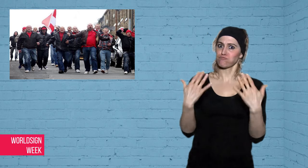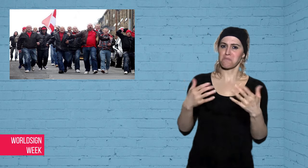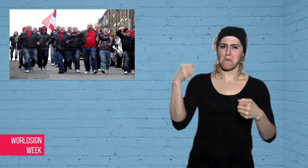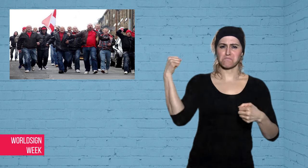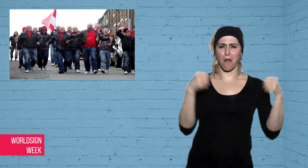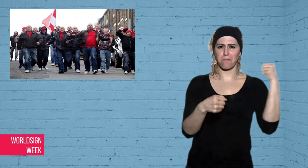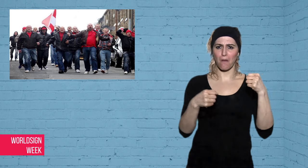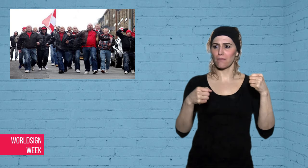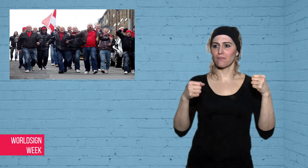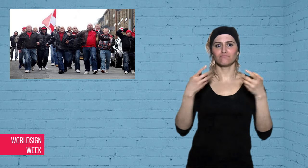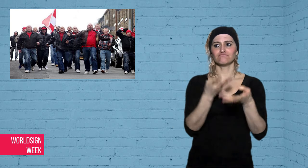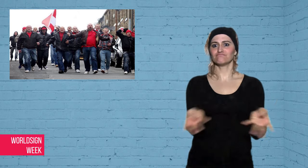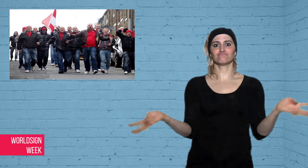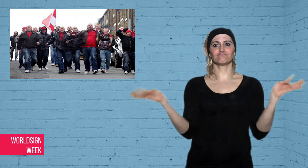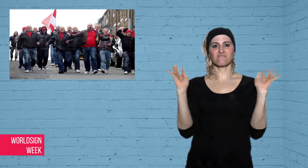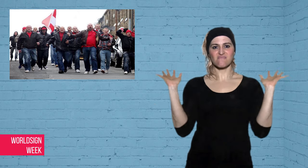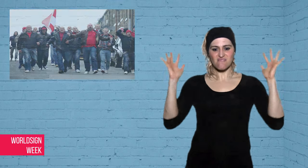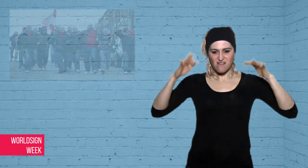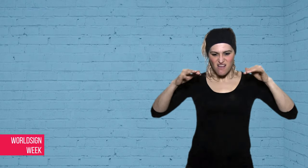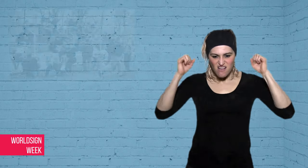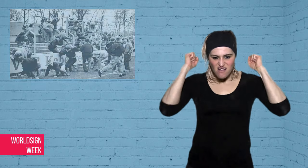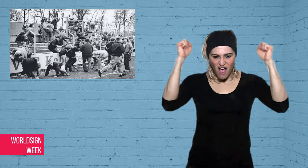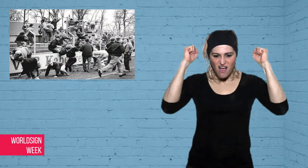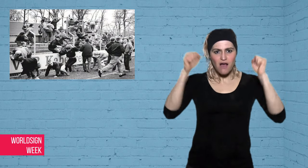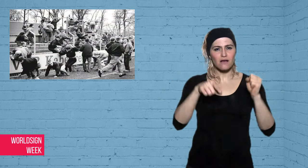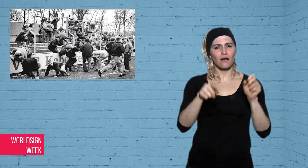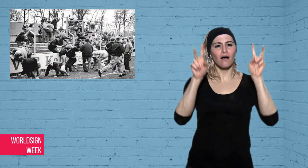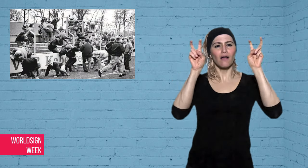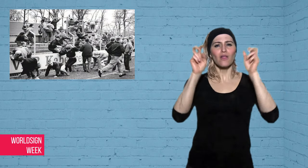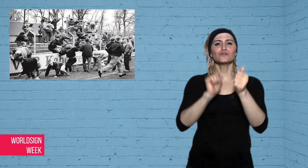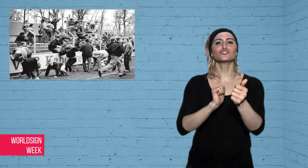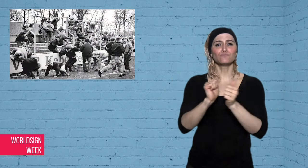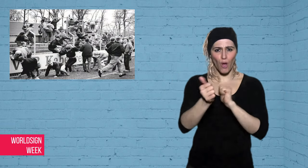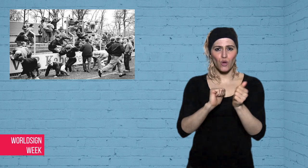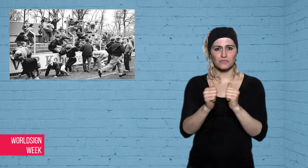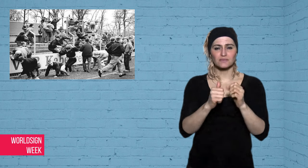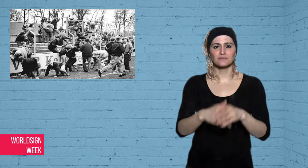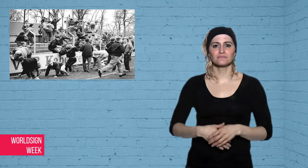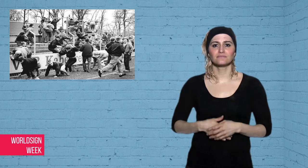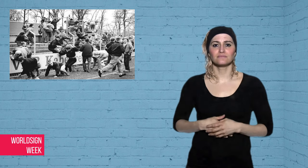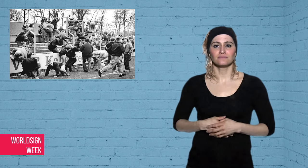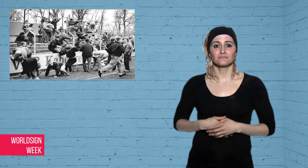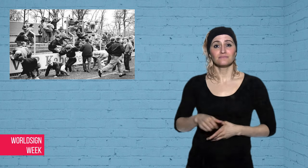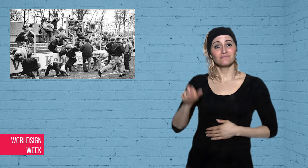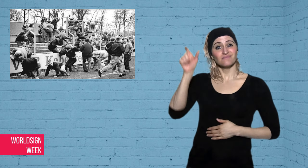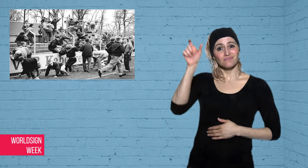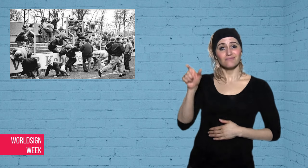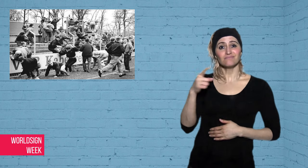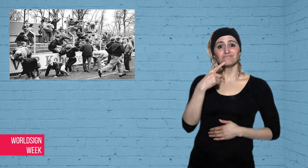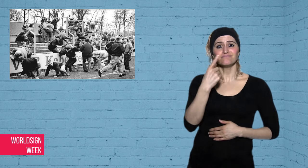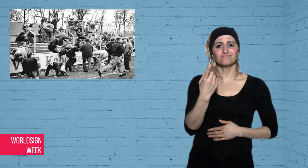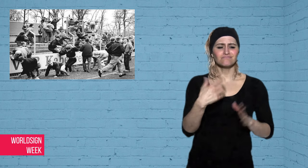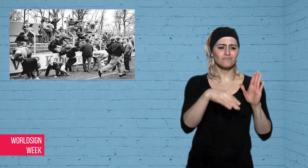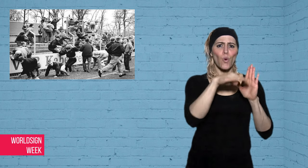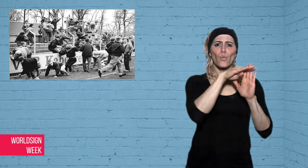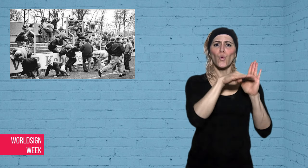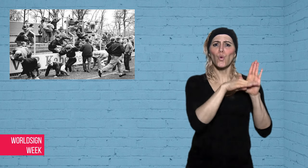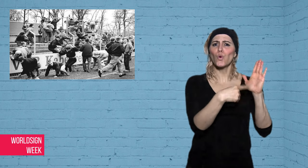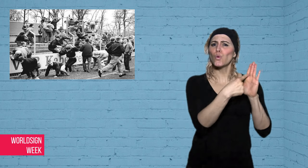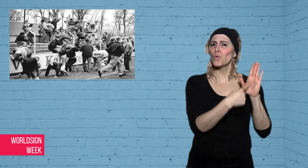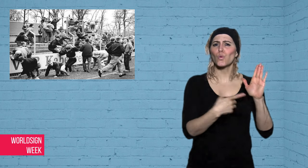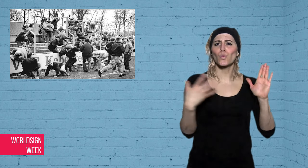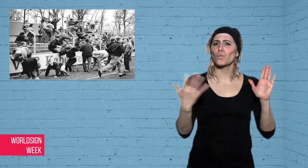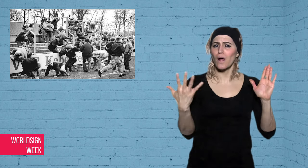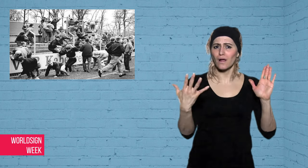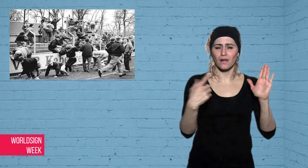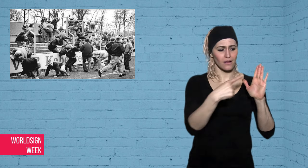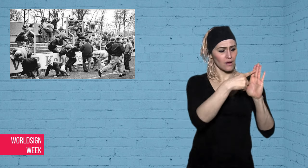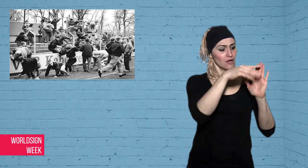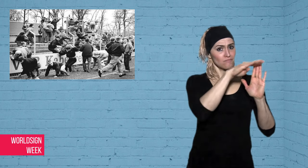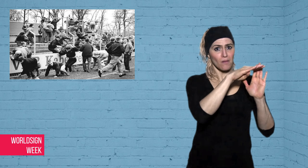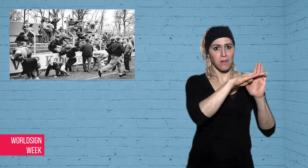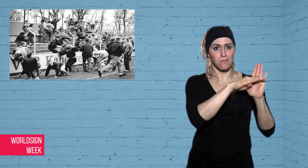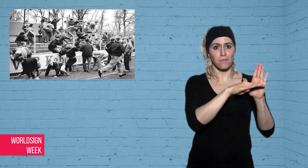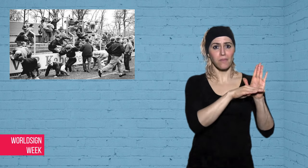He drew up rules for what he called